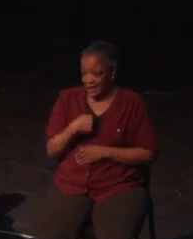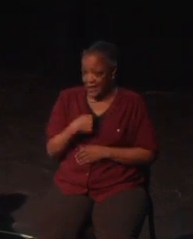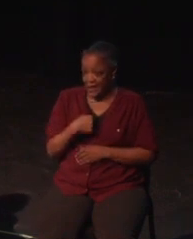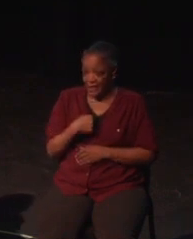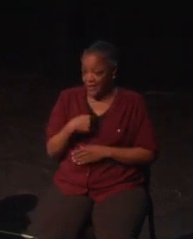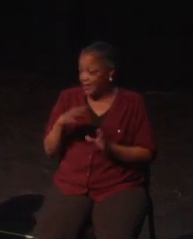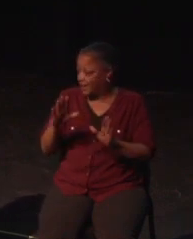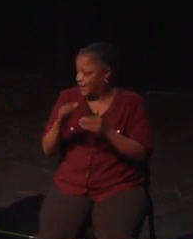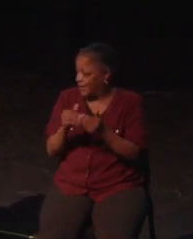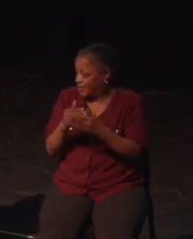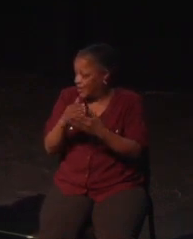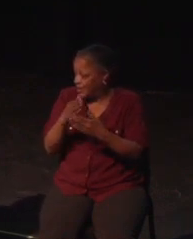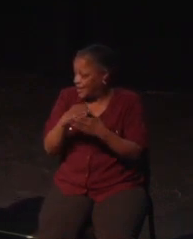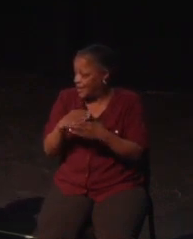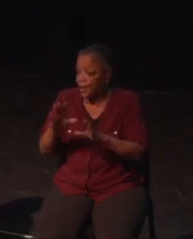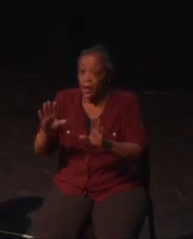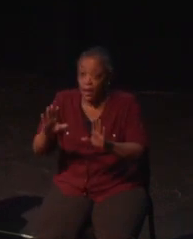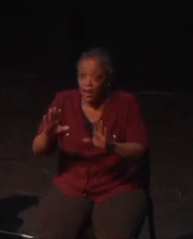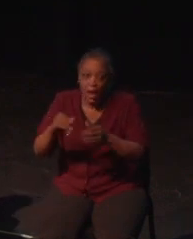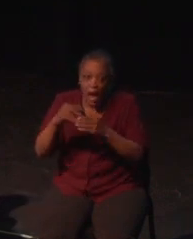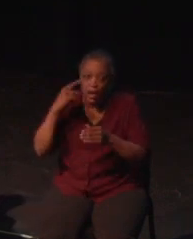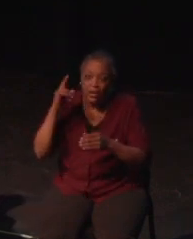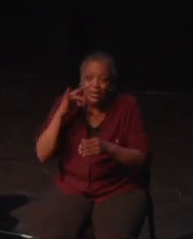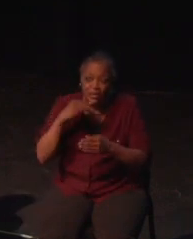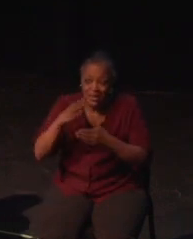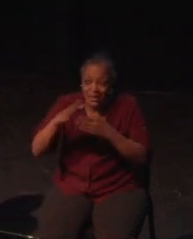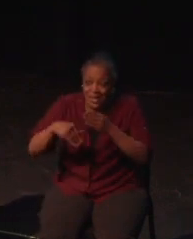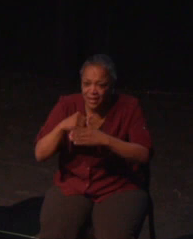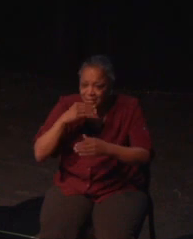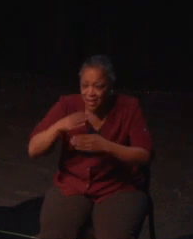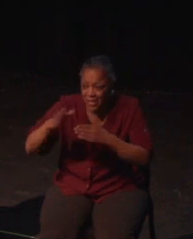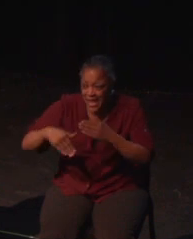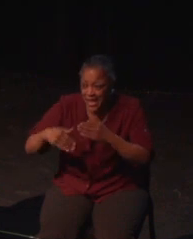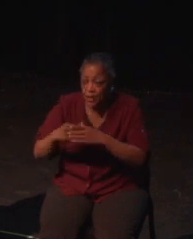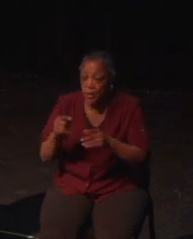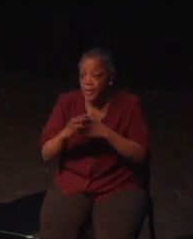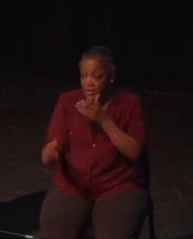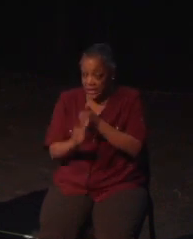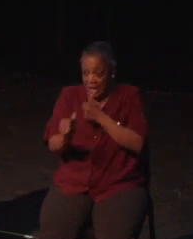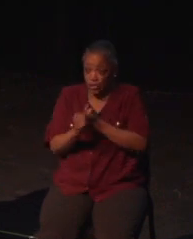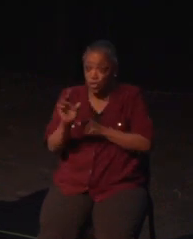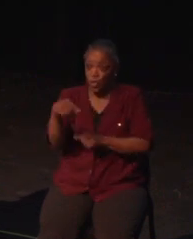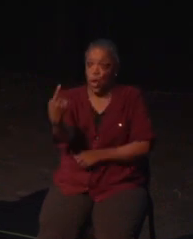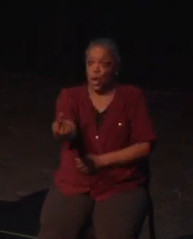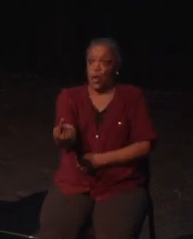I assumed my main issue was my hands, but it wasn't that, or it wasn't just that I should say, because it was partly that. My needs aren't always immediately obvious to me, even the player.